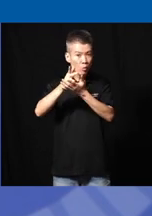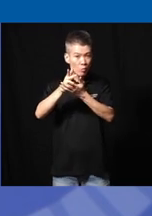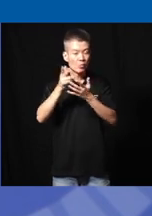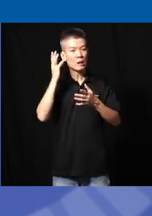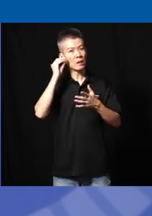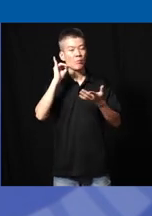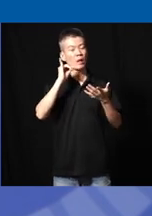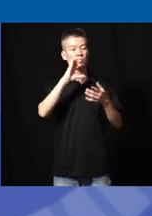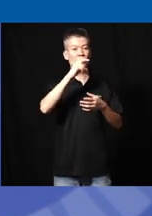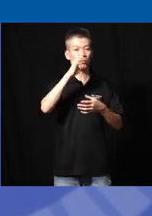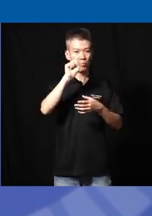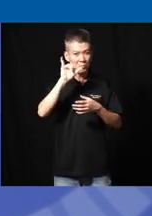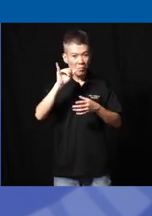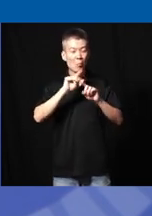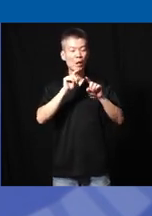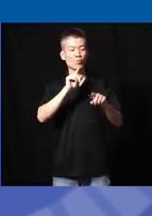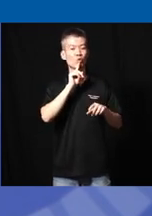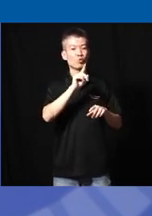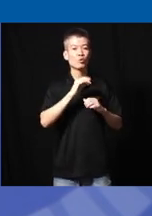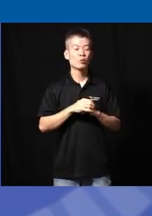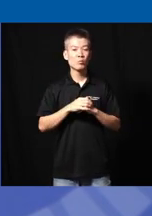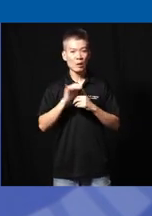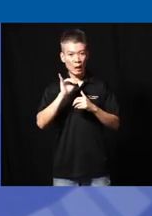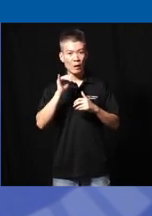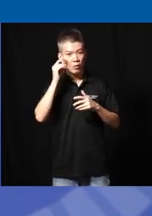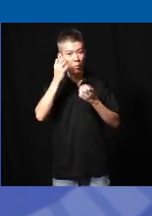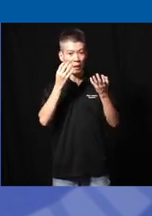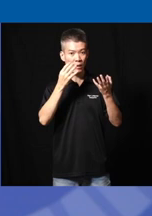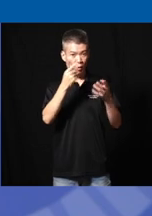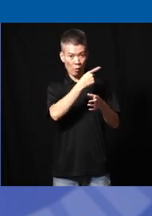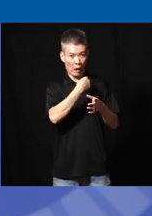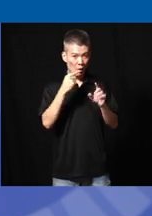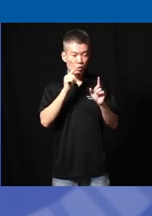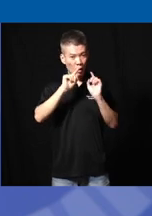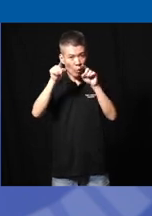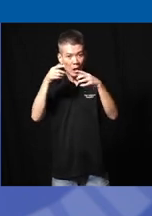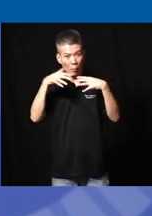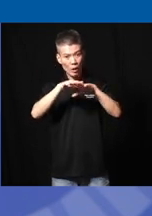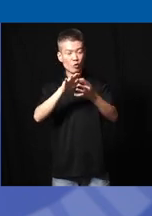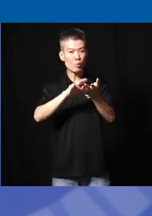sounds so cheesy but it's so true especially for many of us who went to mainstream School we've